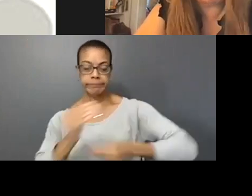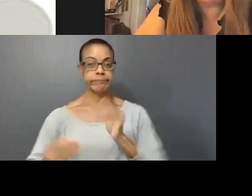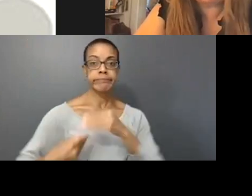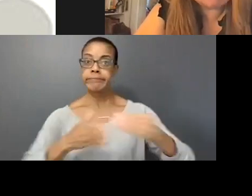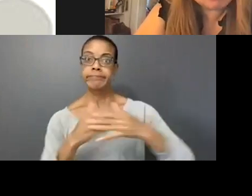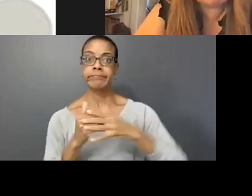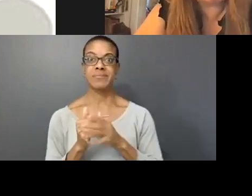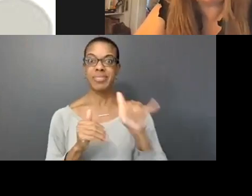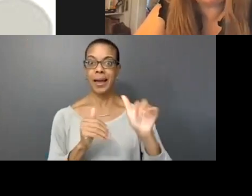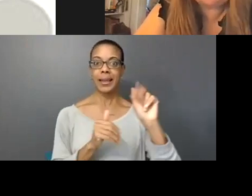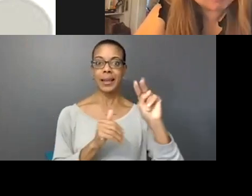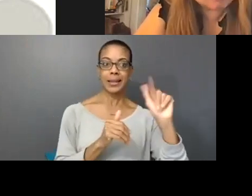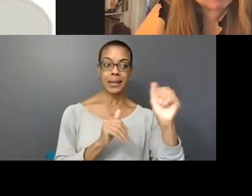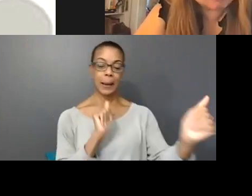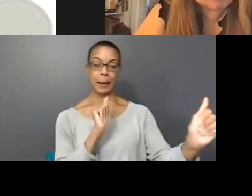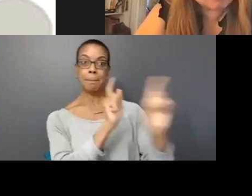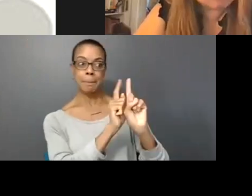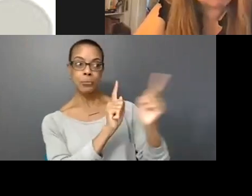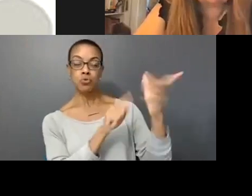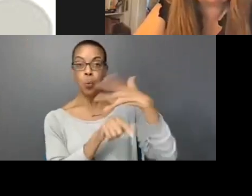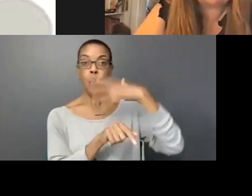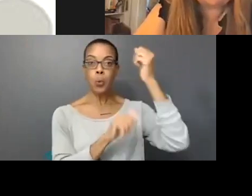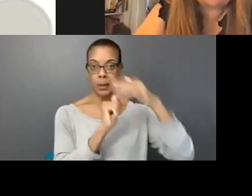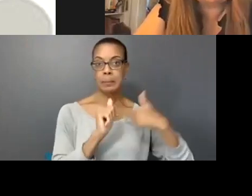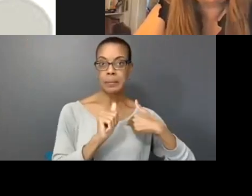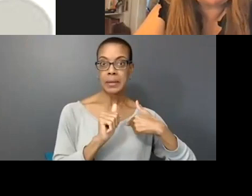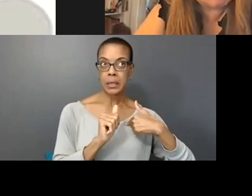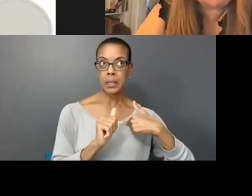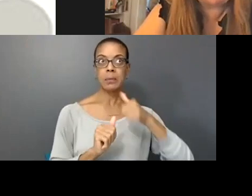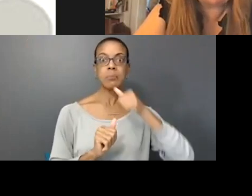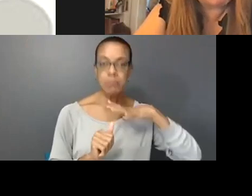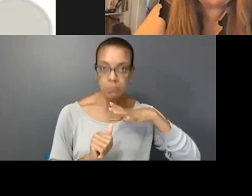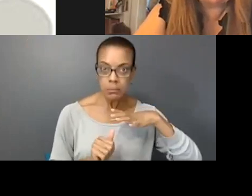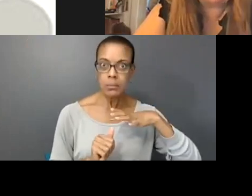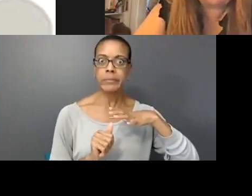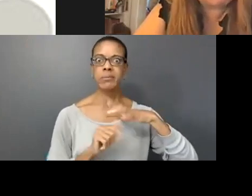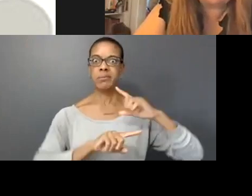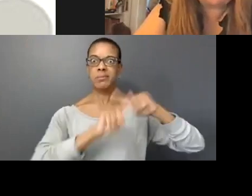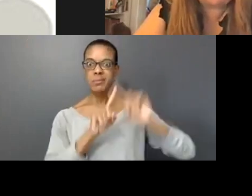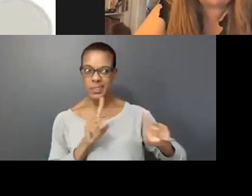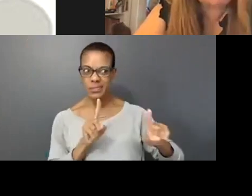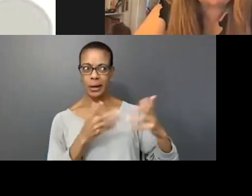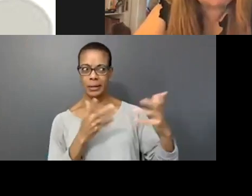she's like, she's older than me, a female, you know? So there is that already lots of breakthroughs